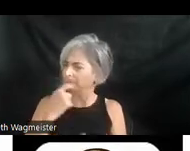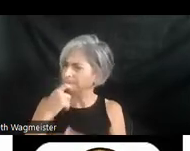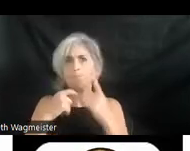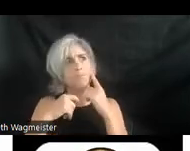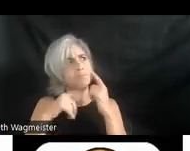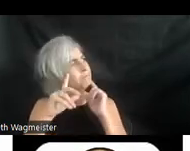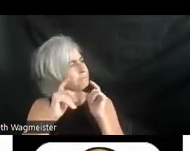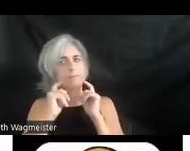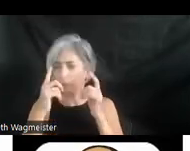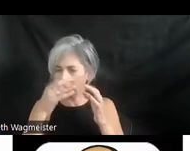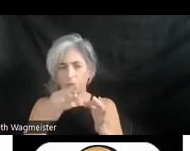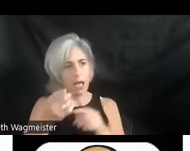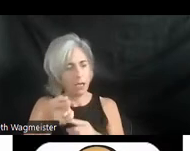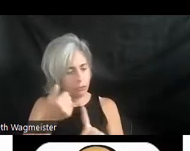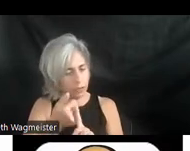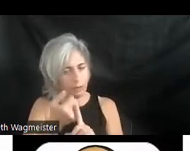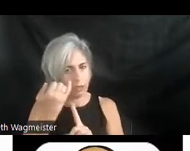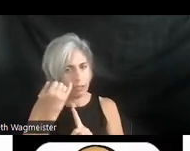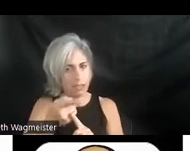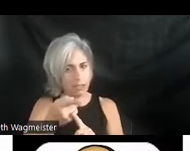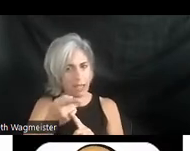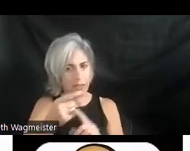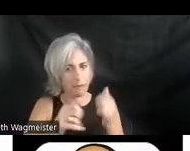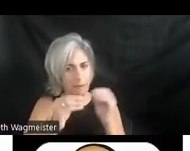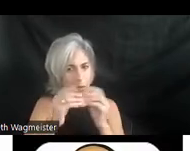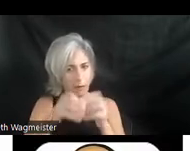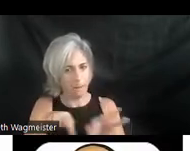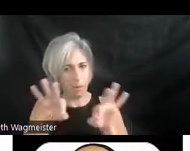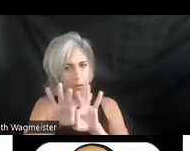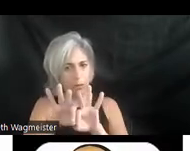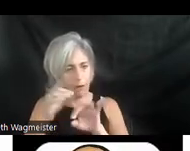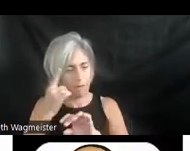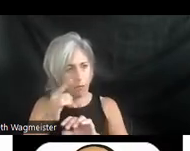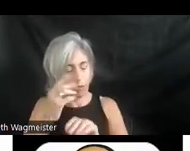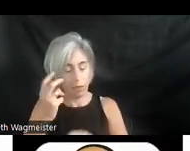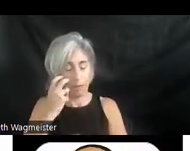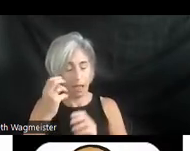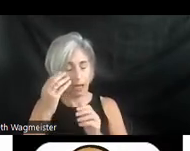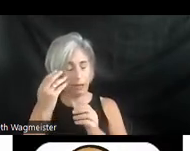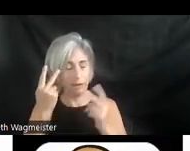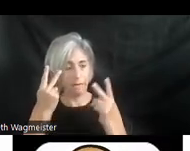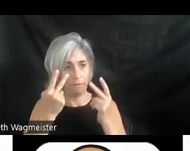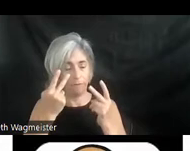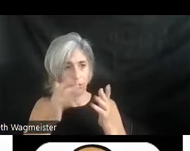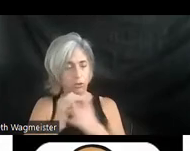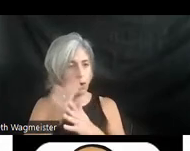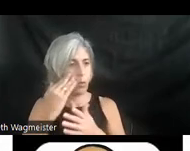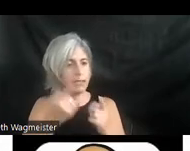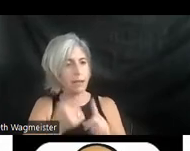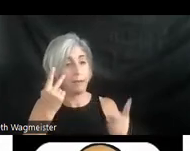decide, is it more important for the blind viewer to know what's going on visually than